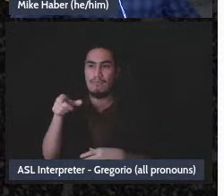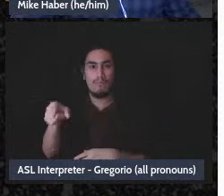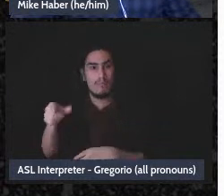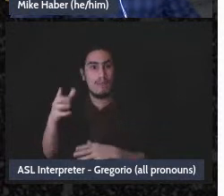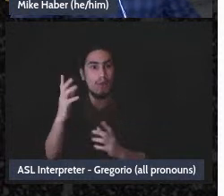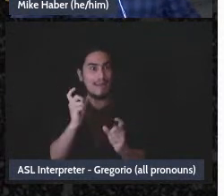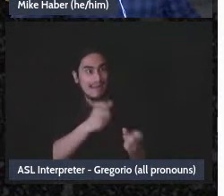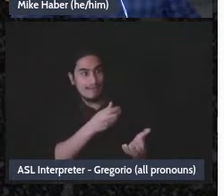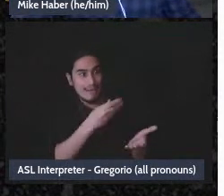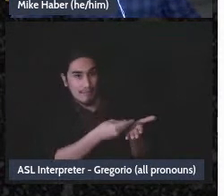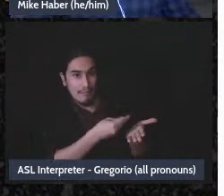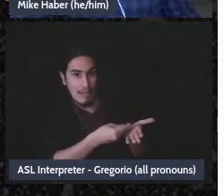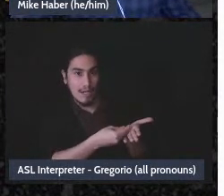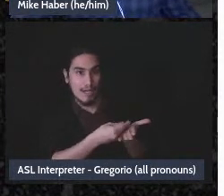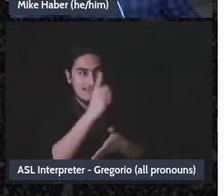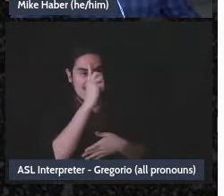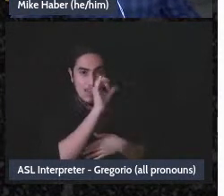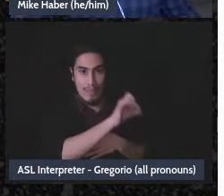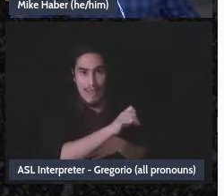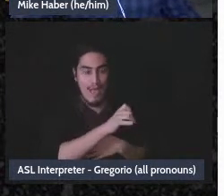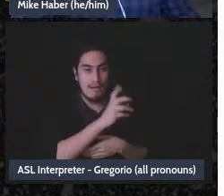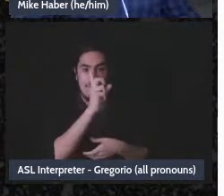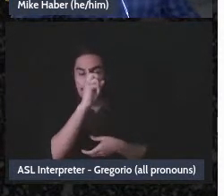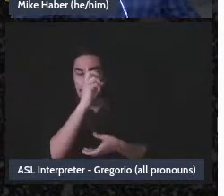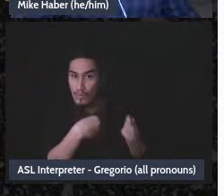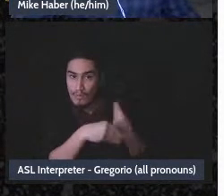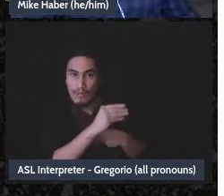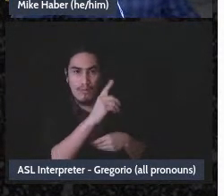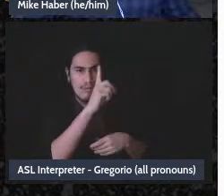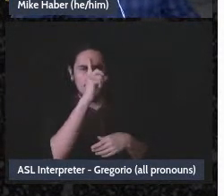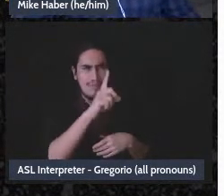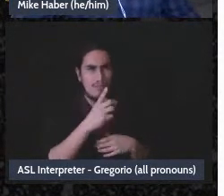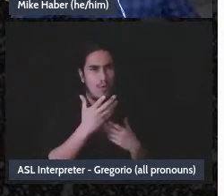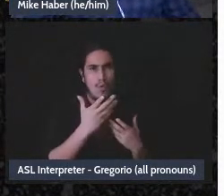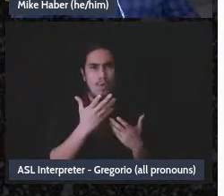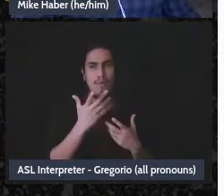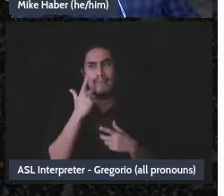your mutual agreement, was it intended to meet this disinterested generosity standard,